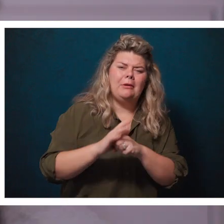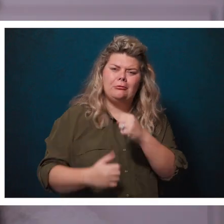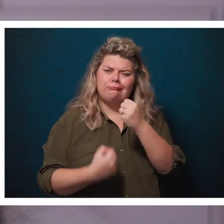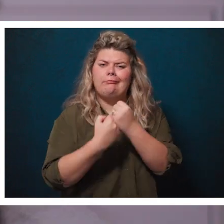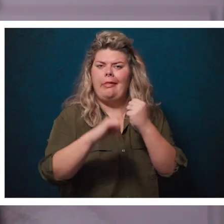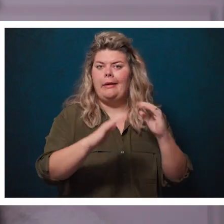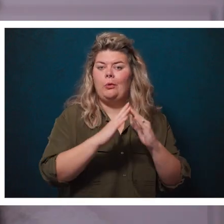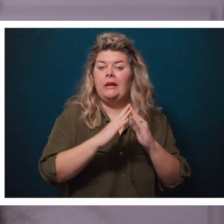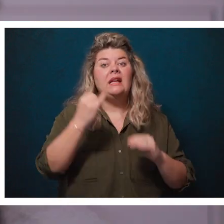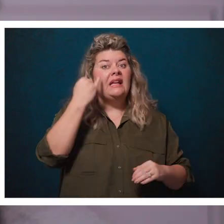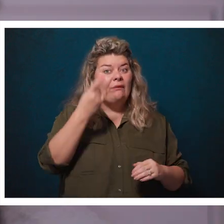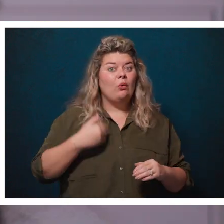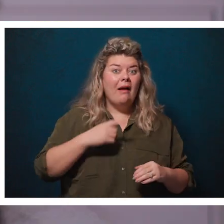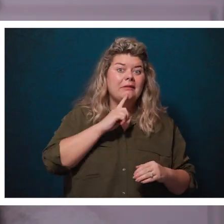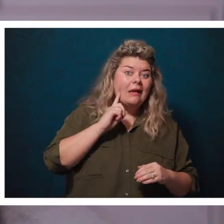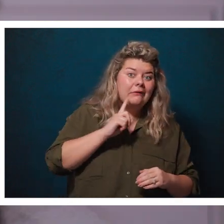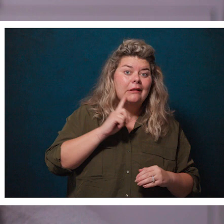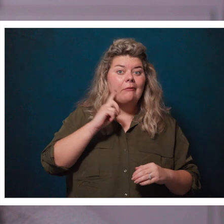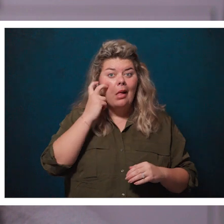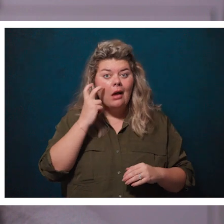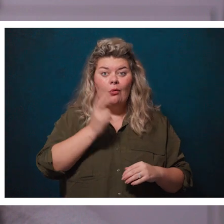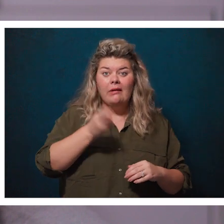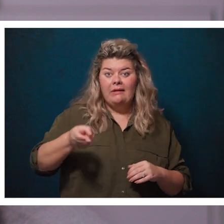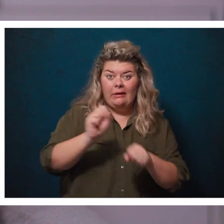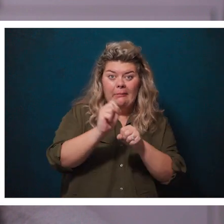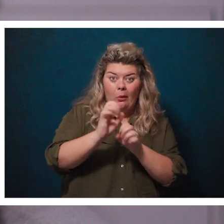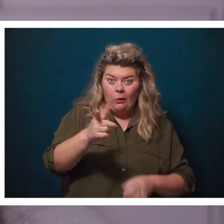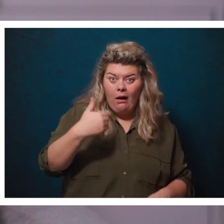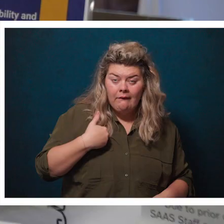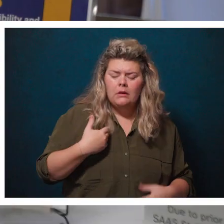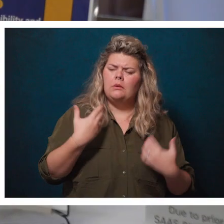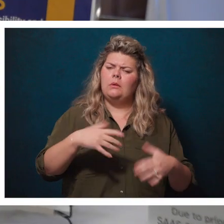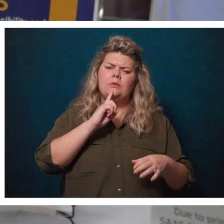If you have a deaf, deaf-blind or hard of hearing employee, it's important for them to be included